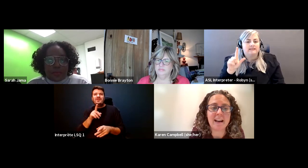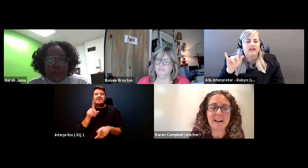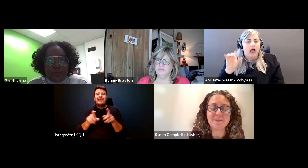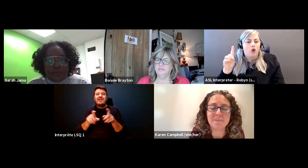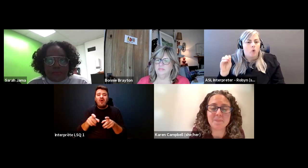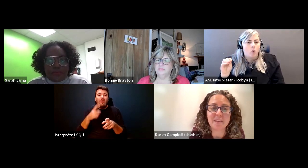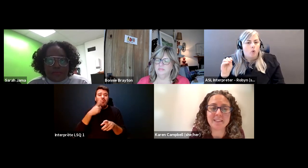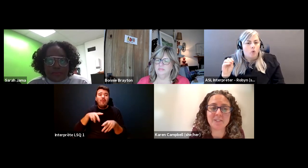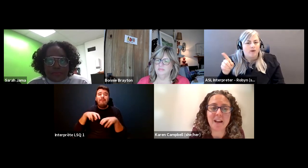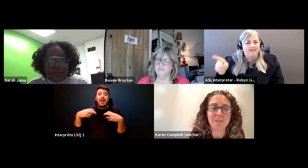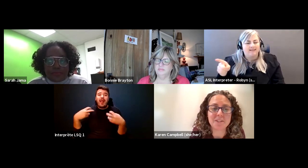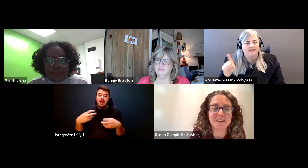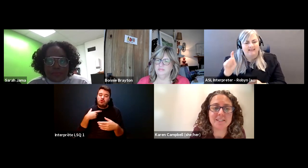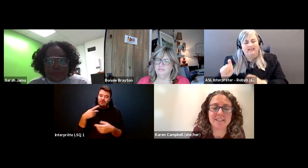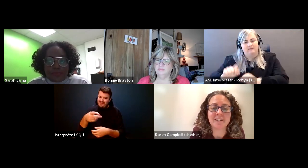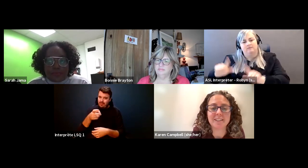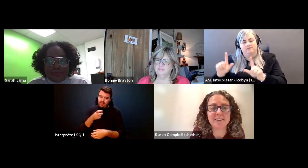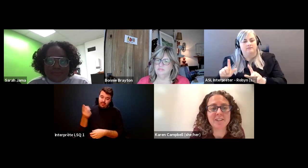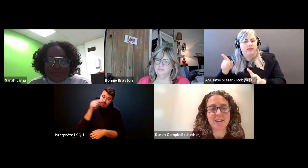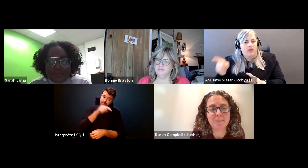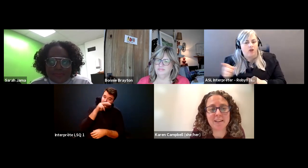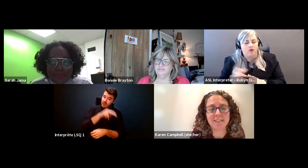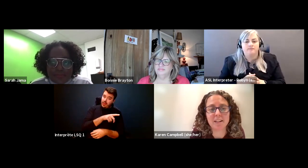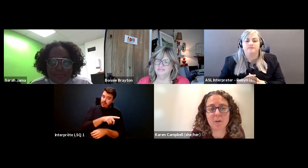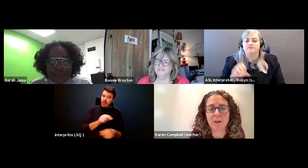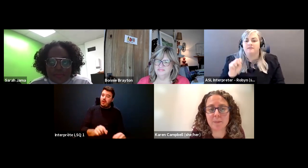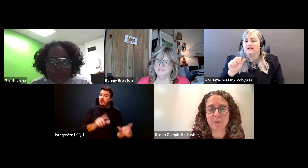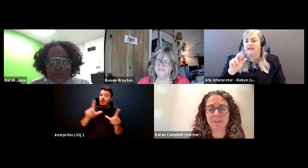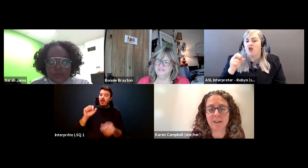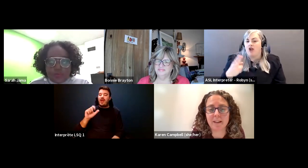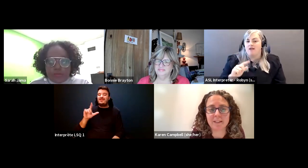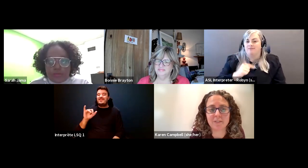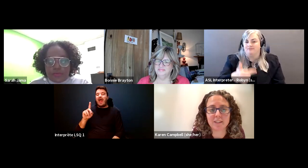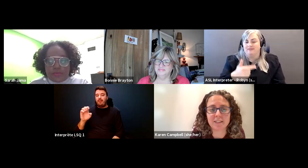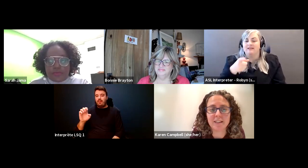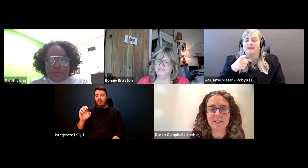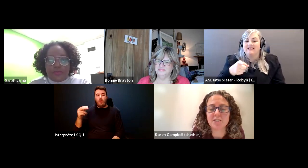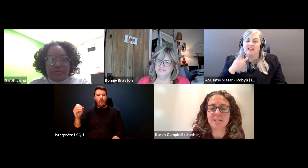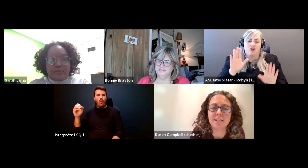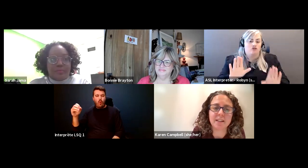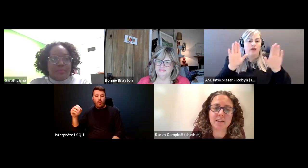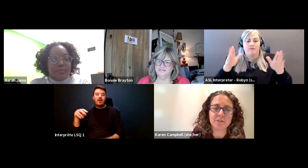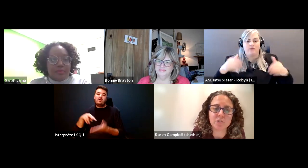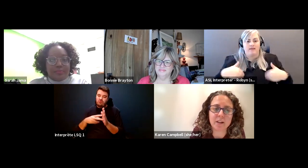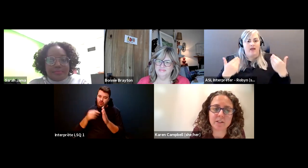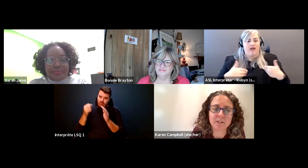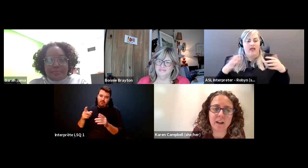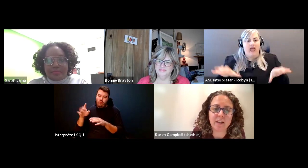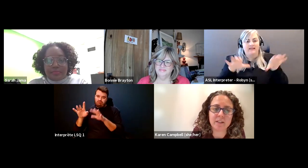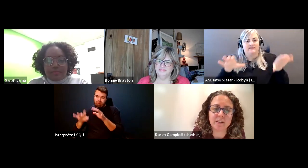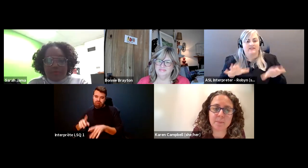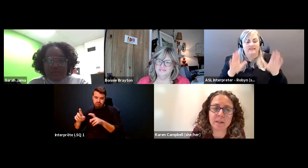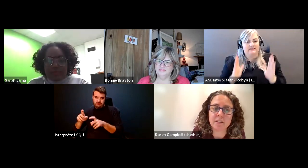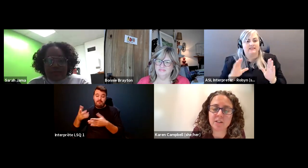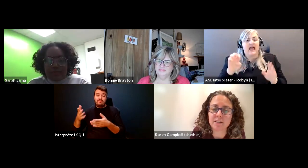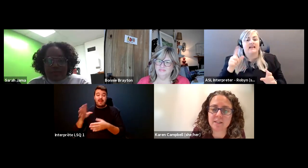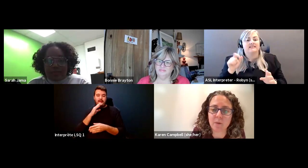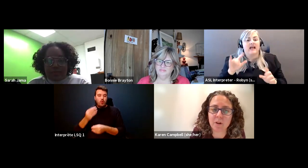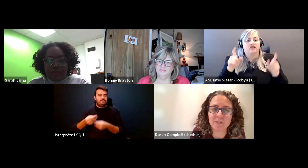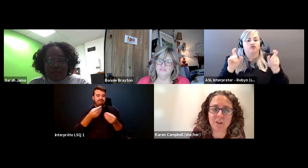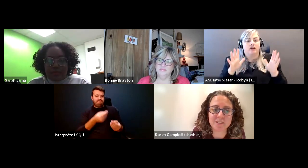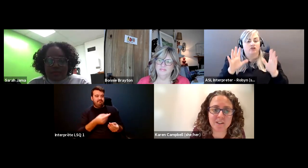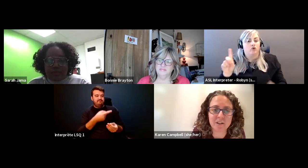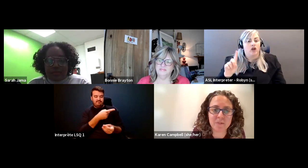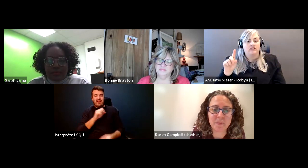Karen Campbell (she/her): And so now we're turning to Sarah Sarah Gemma, is an incredible young activist she's the executive director at the disability justice network of Ontario.